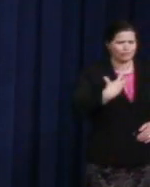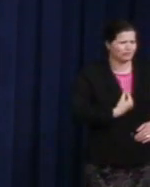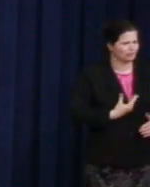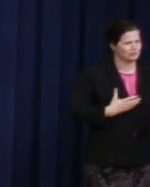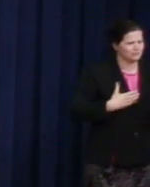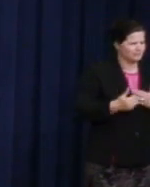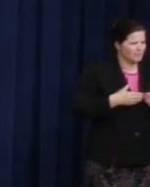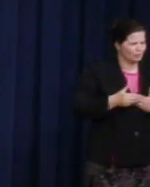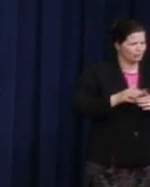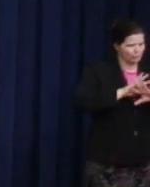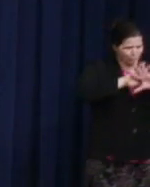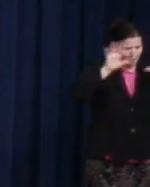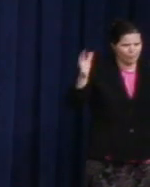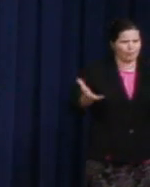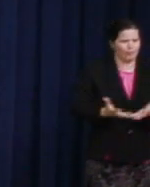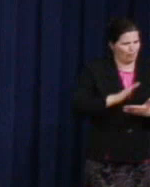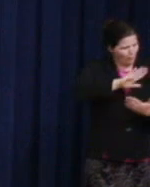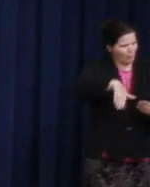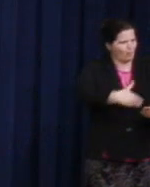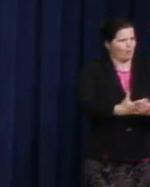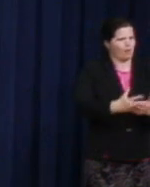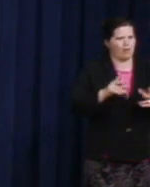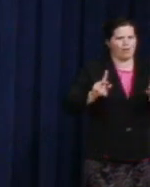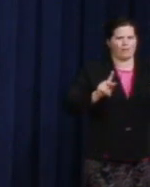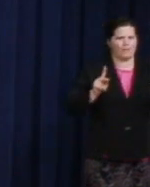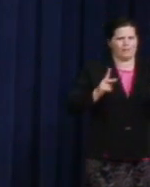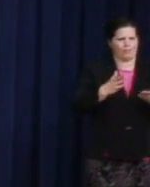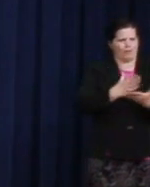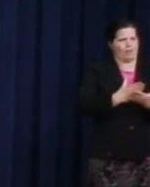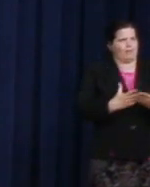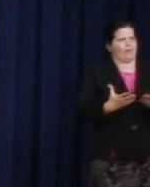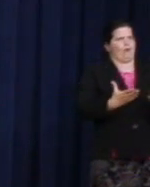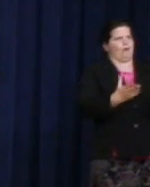We all aspire for the divine.